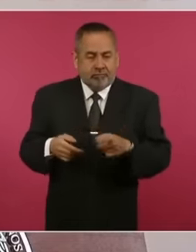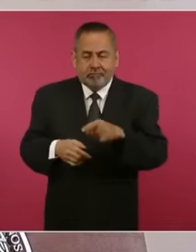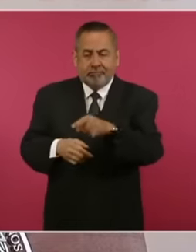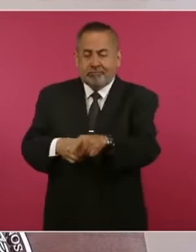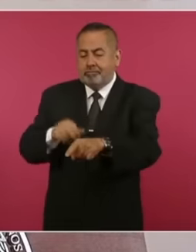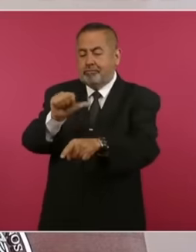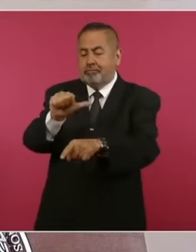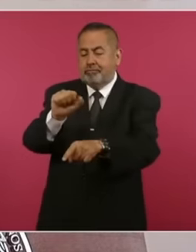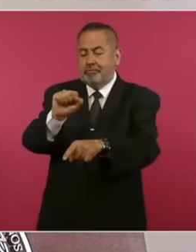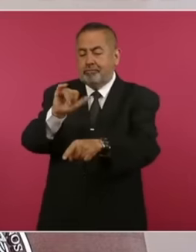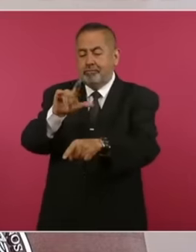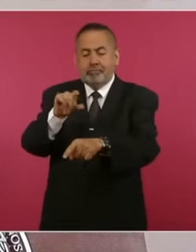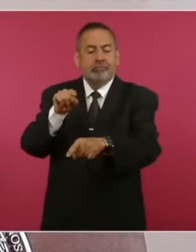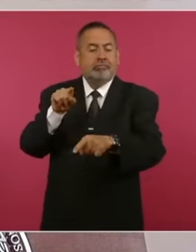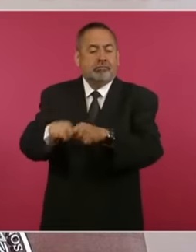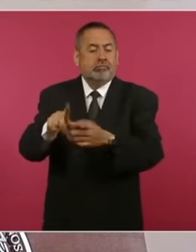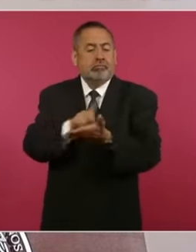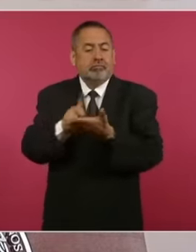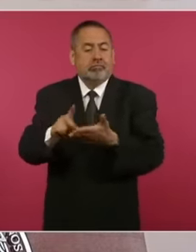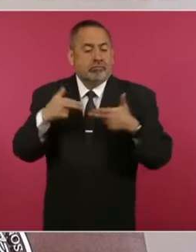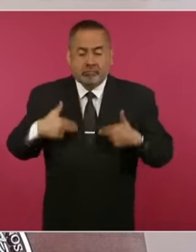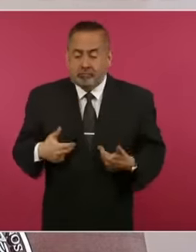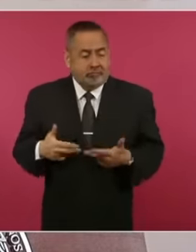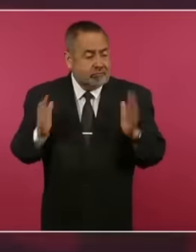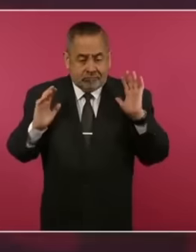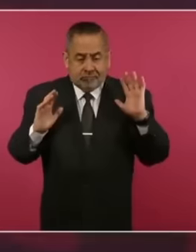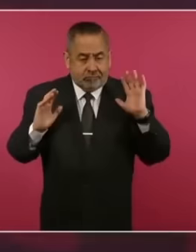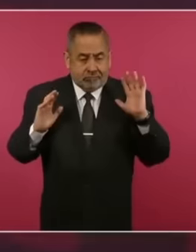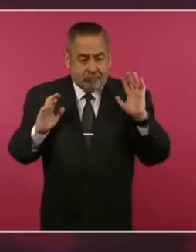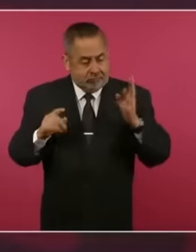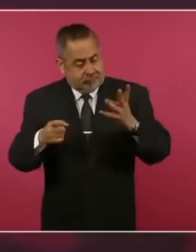asylum is a human right. So article 4 of the